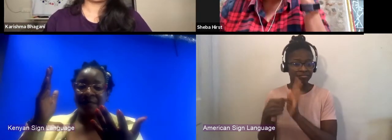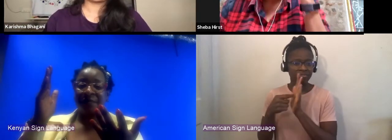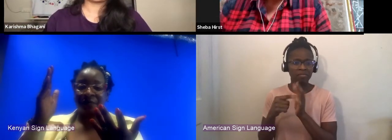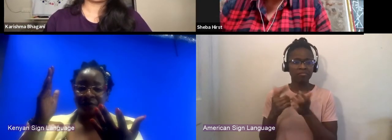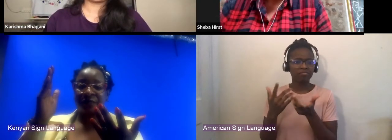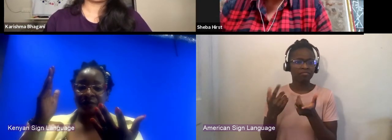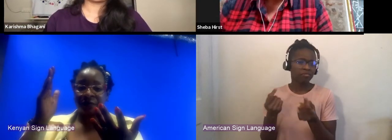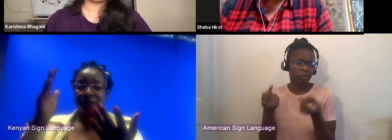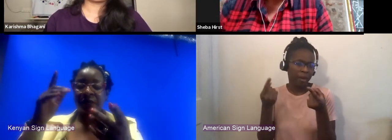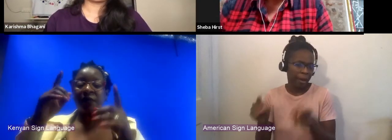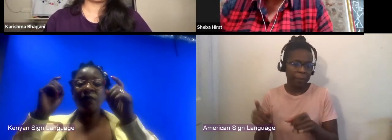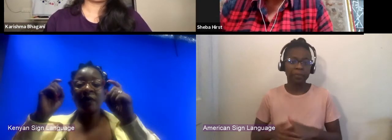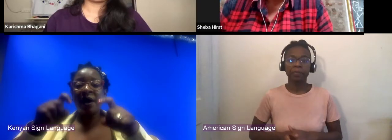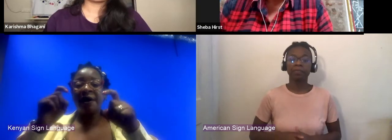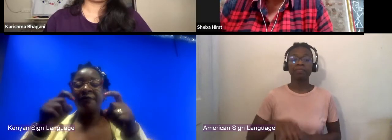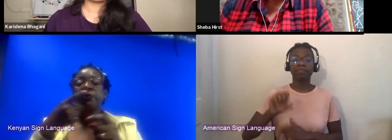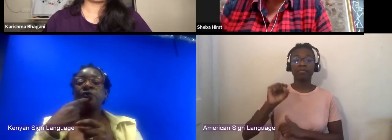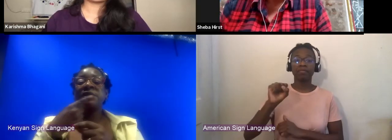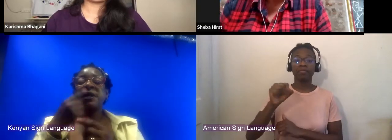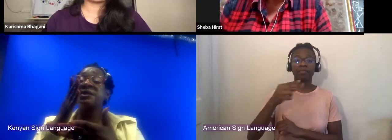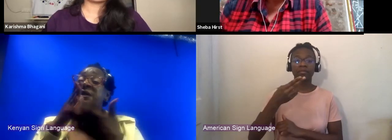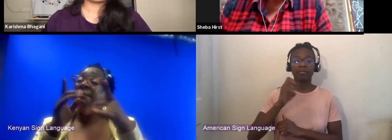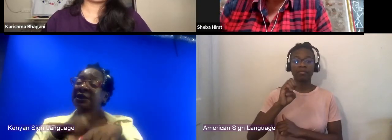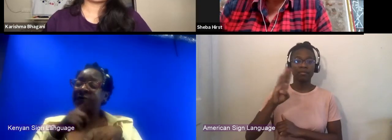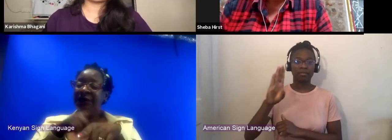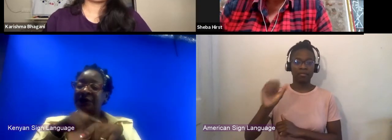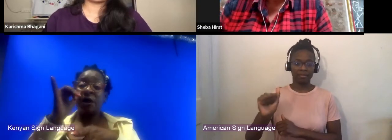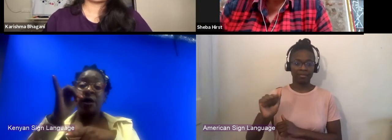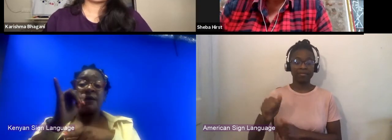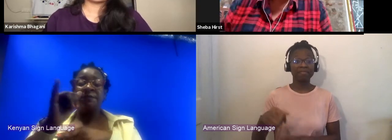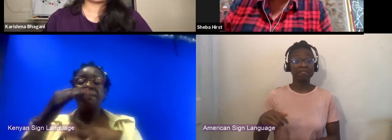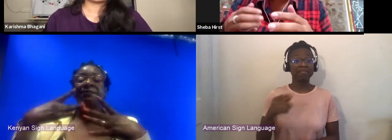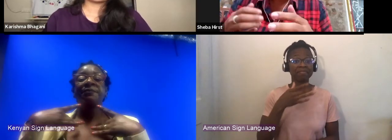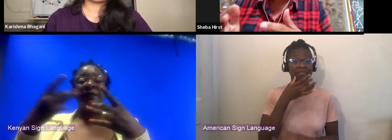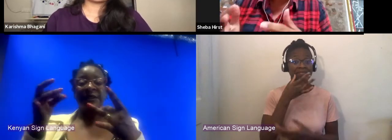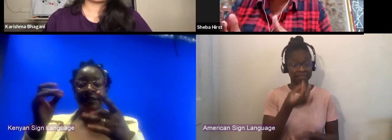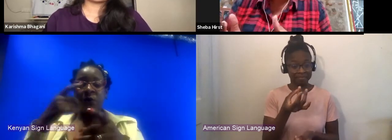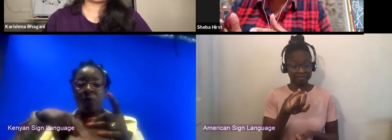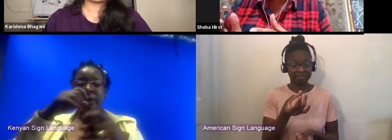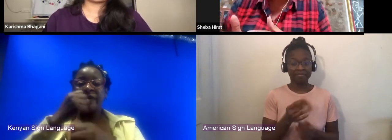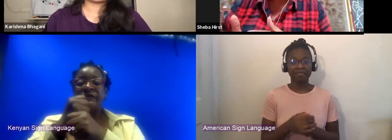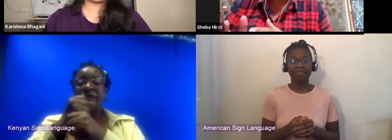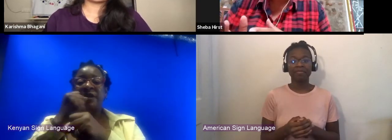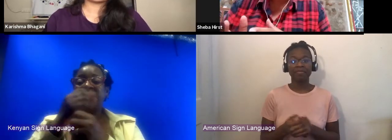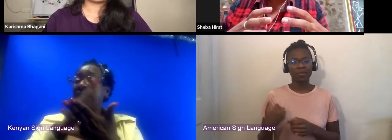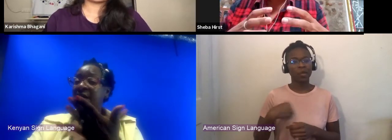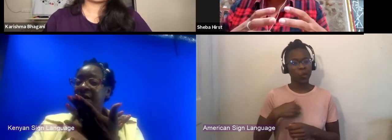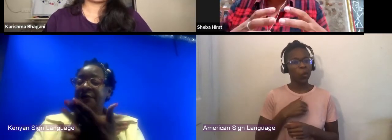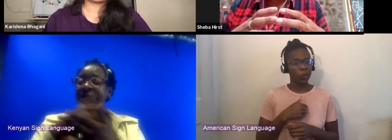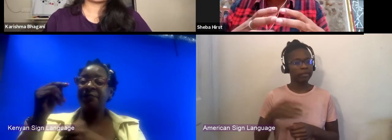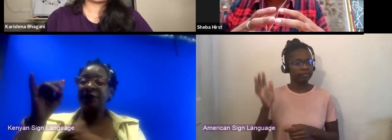that sometimes it's really interesting. We had done an earlier edition of "Tinga Tinga" in a very much smaller place.